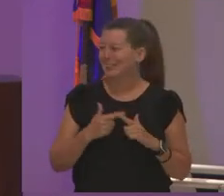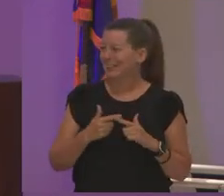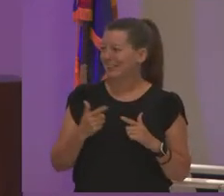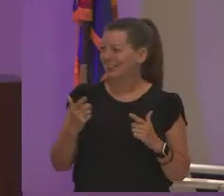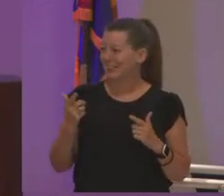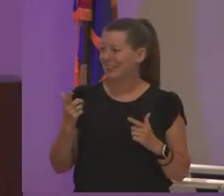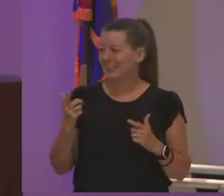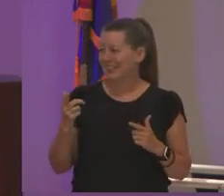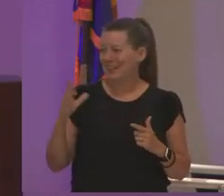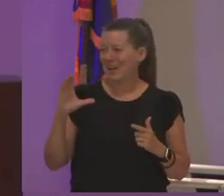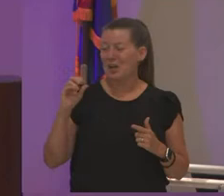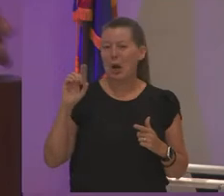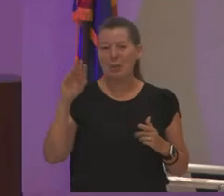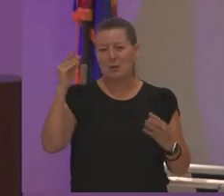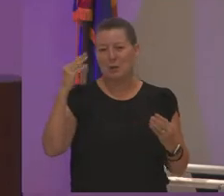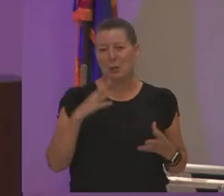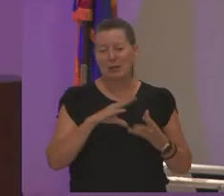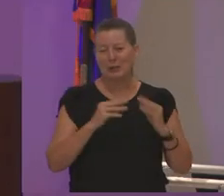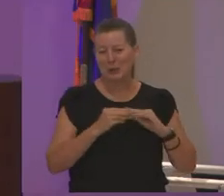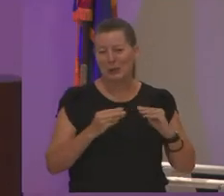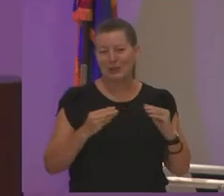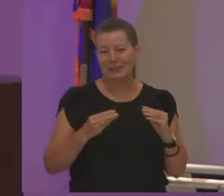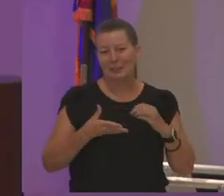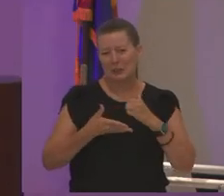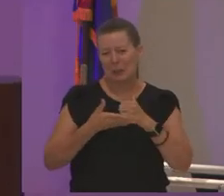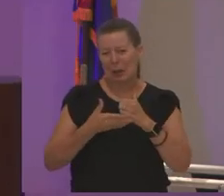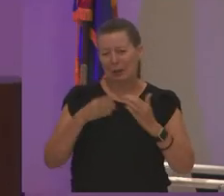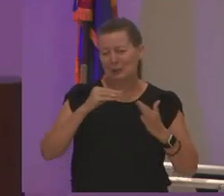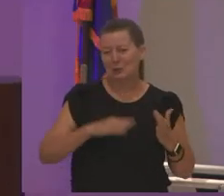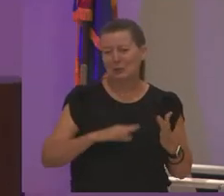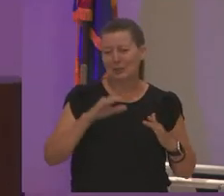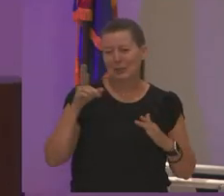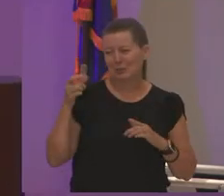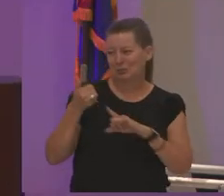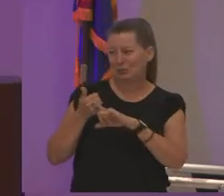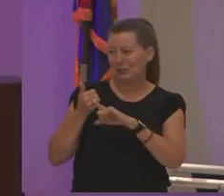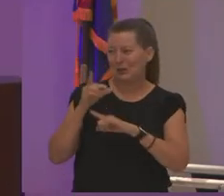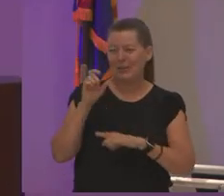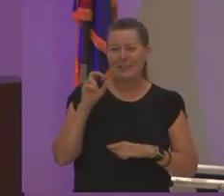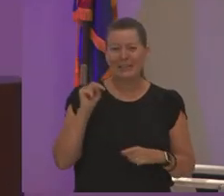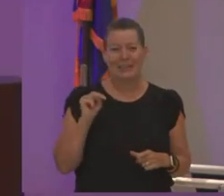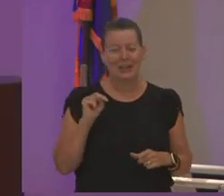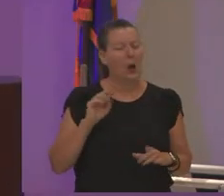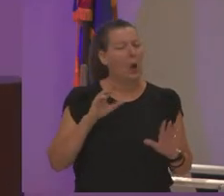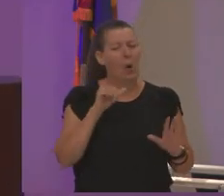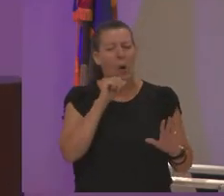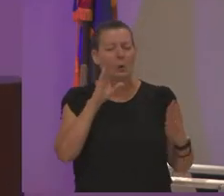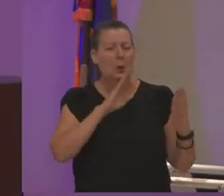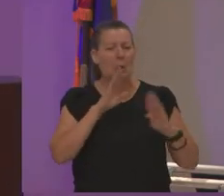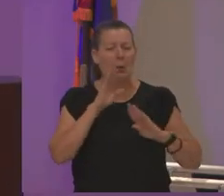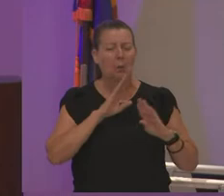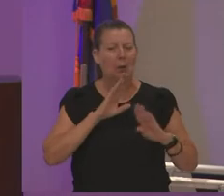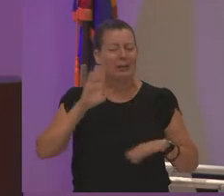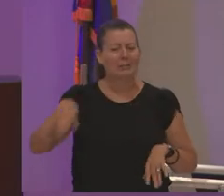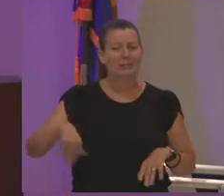when she's handing out students helping him out when she was a dean and she goes oh don't worry but the student said to her don't worry about that you're just a water lady